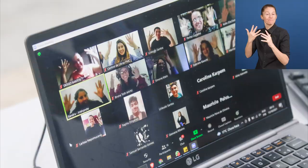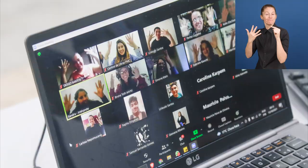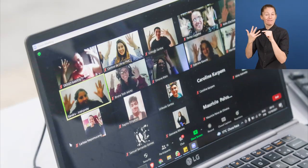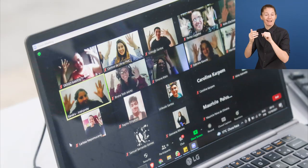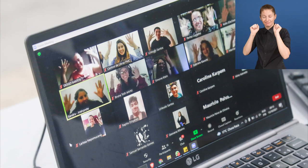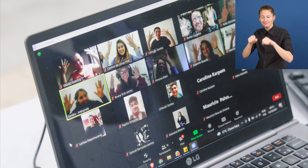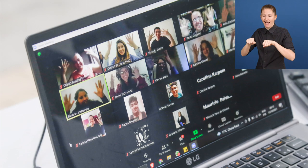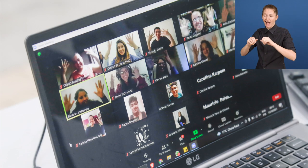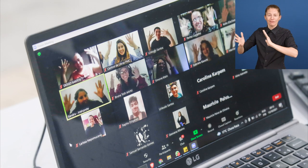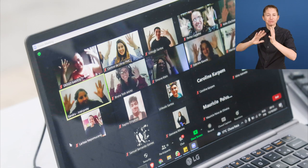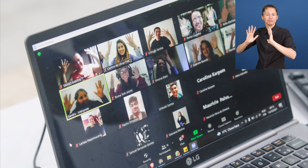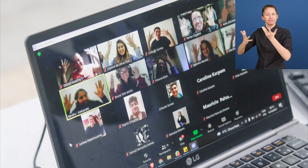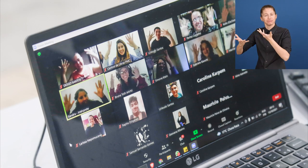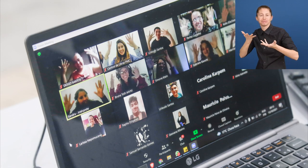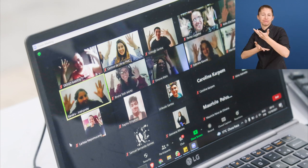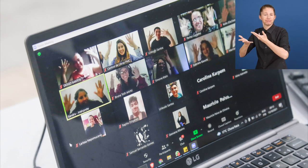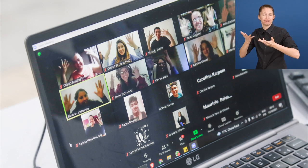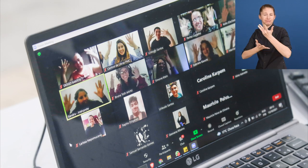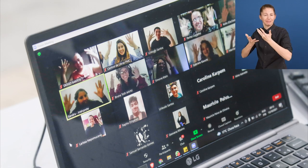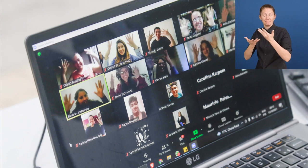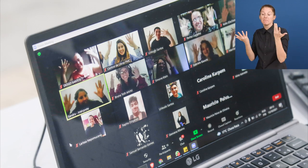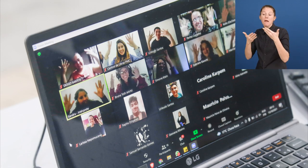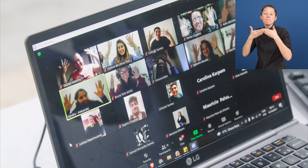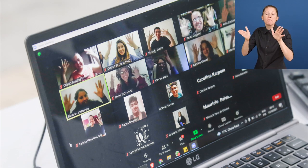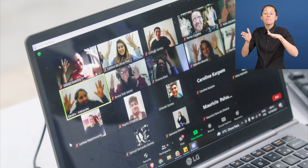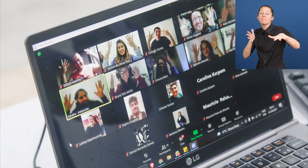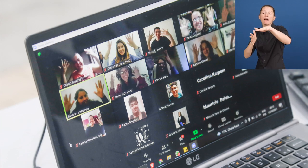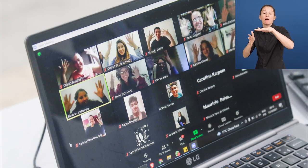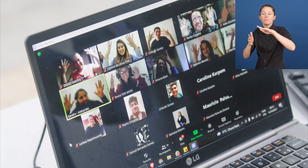the interaction and communication in Libras.